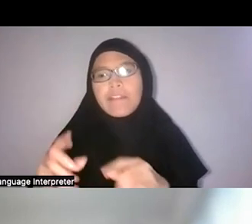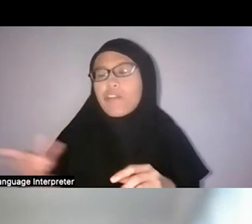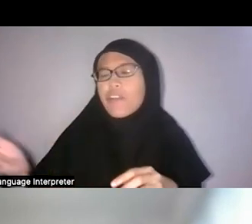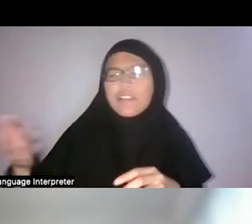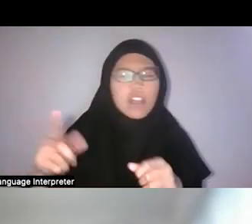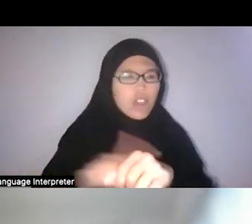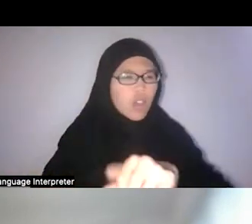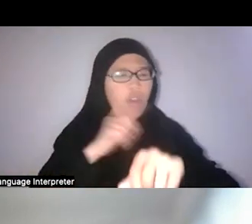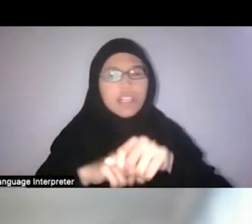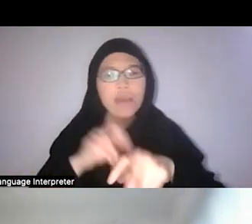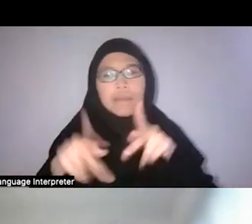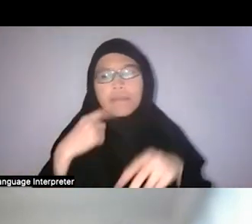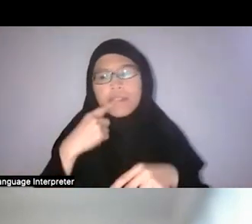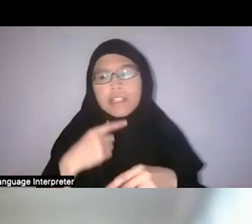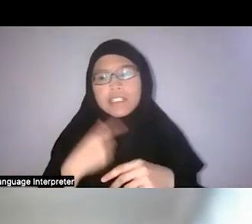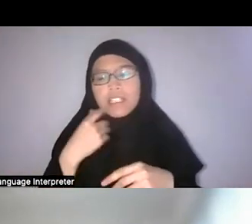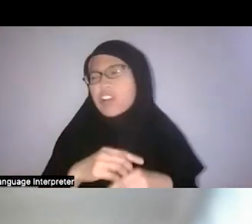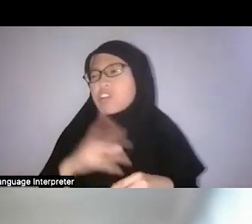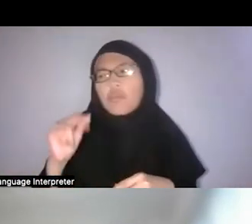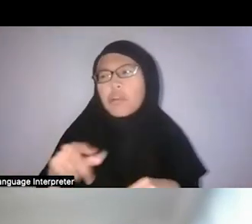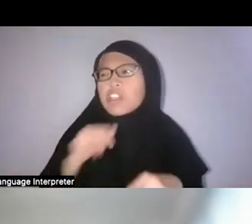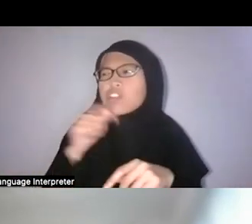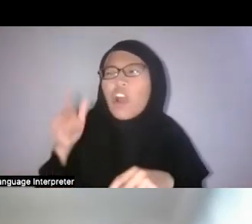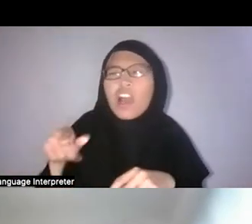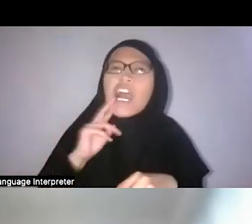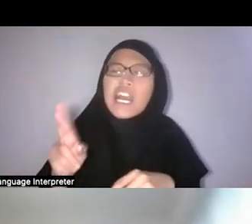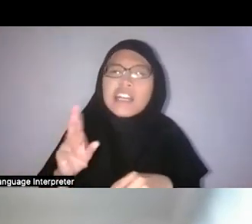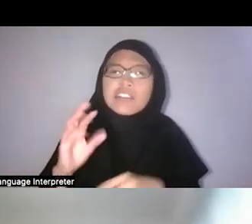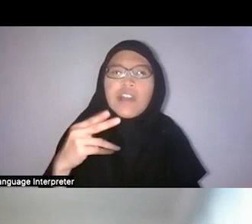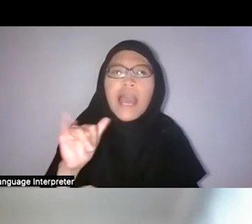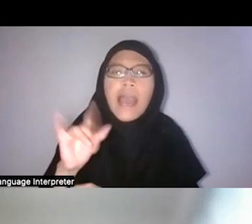no she couldn't have hybridised it, because she’s a woman,